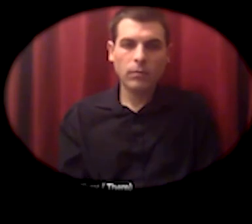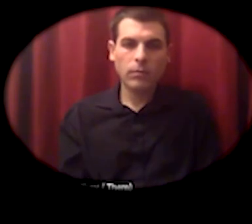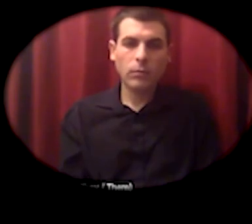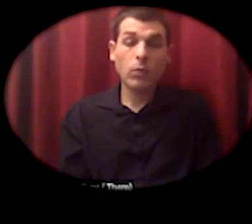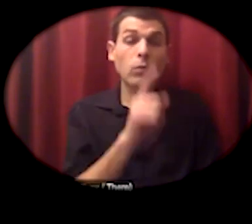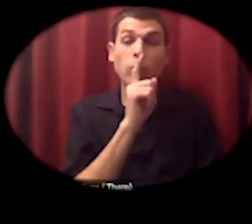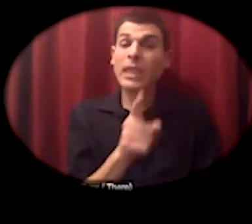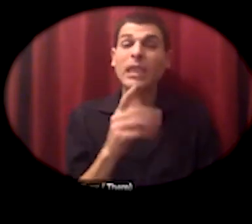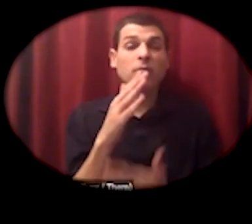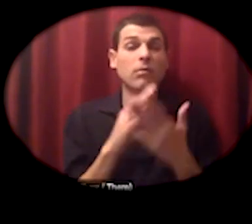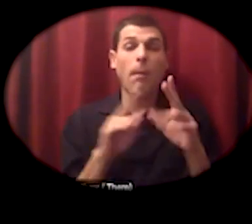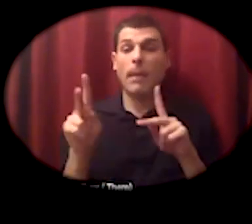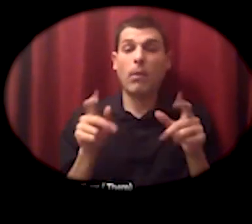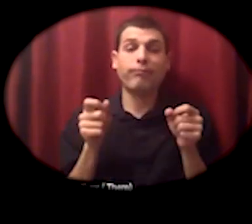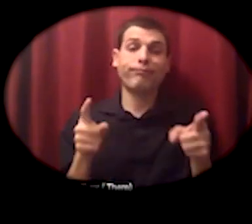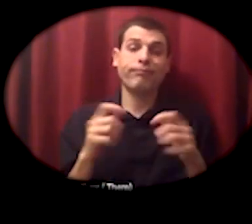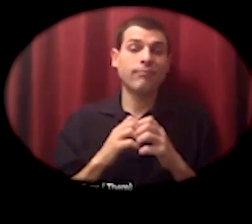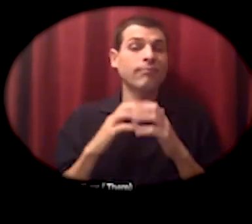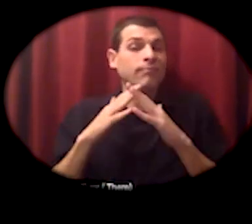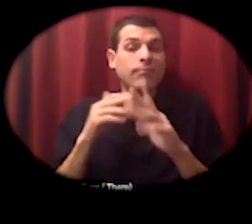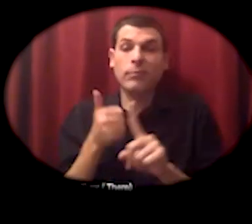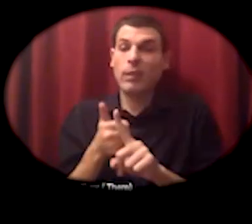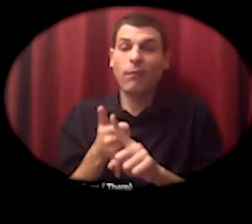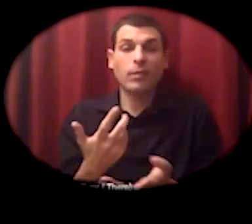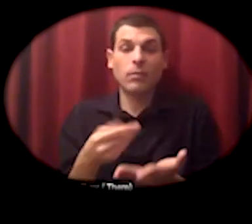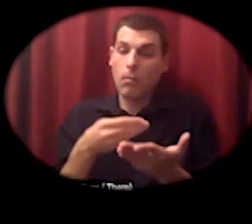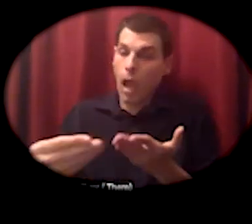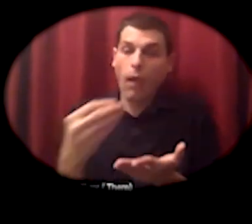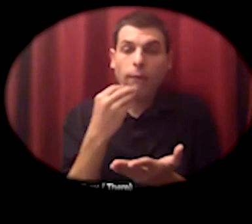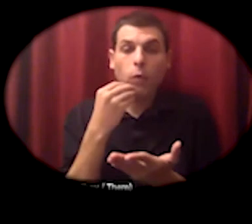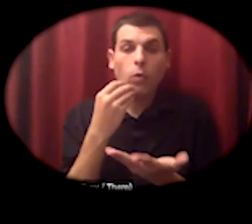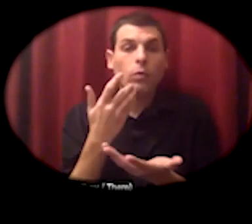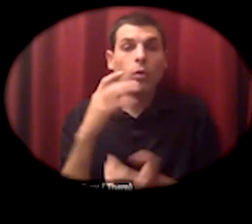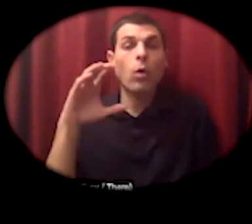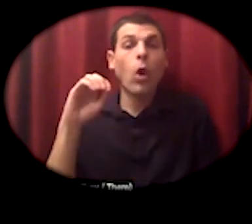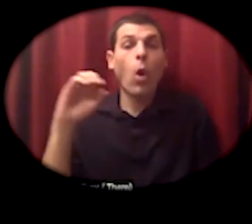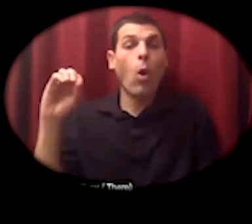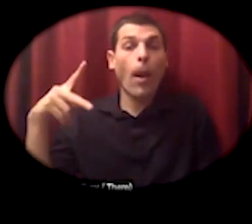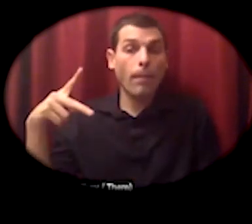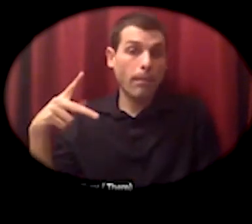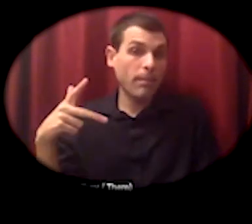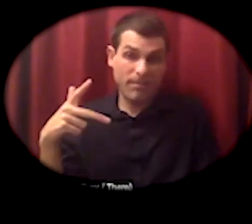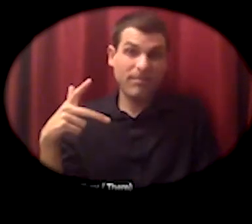cooperatives like food cooperatives we've got quite a few of those here in california as i